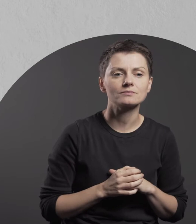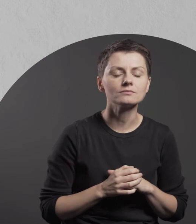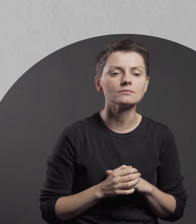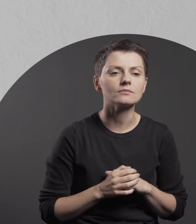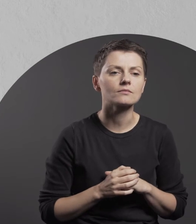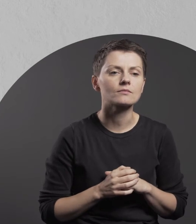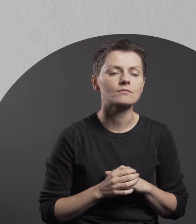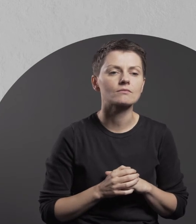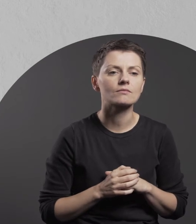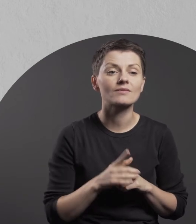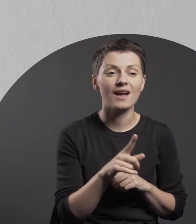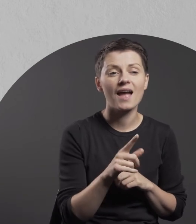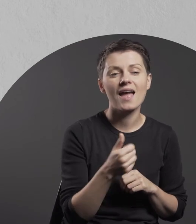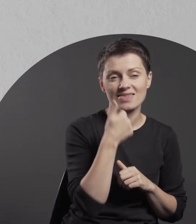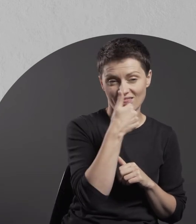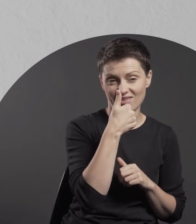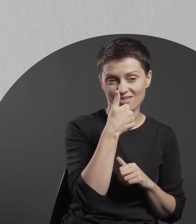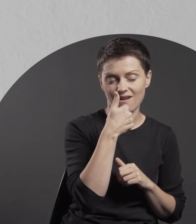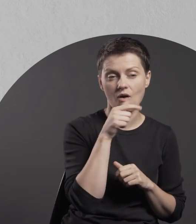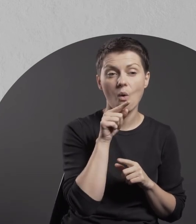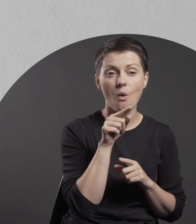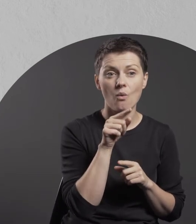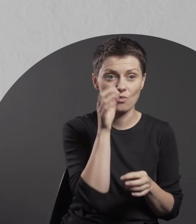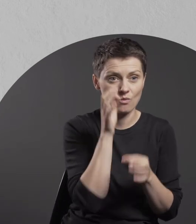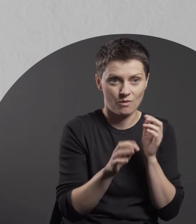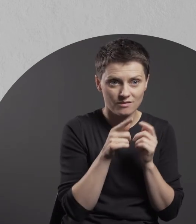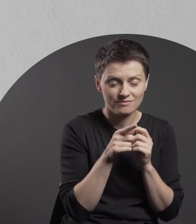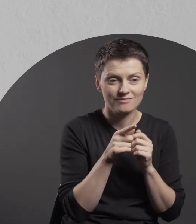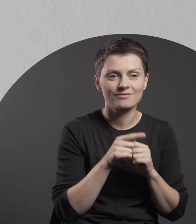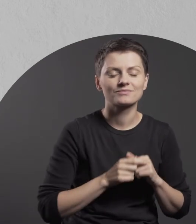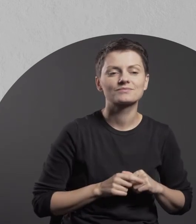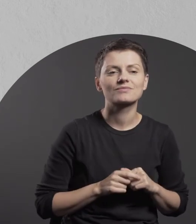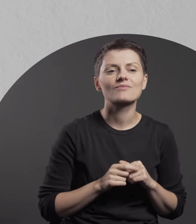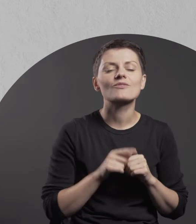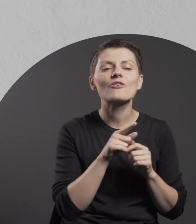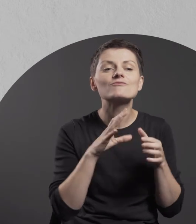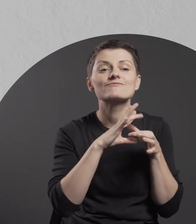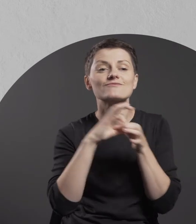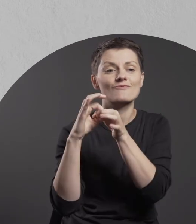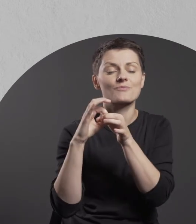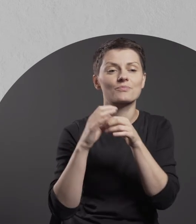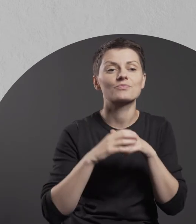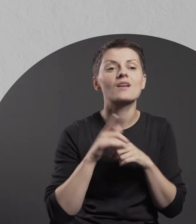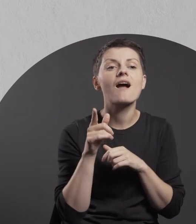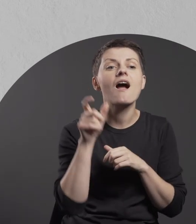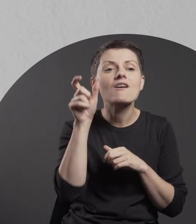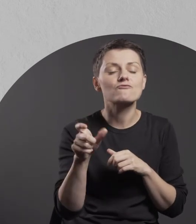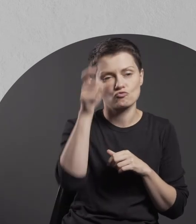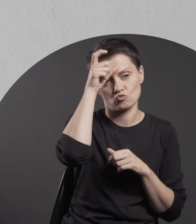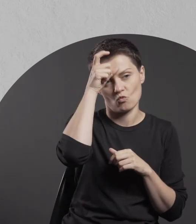The digit “1” physically and figuratively refers to an individual,